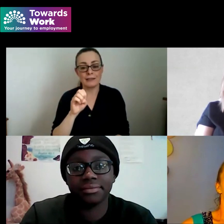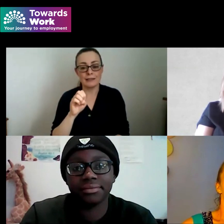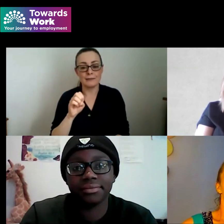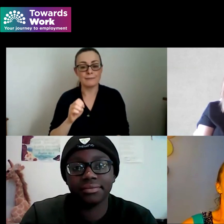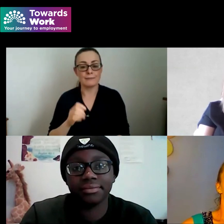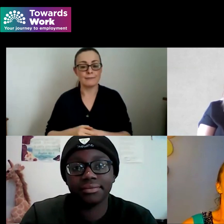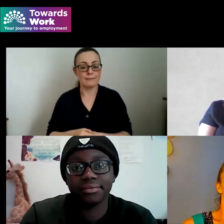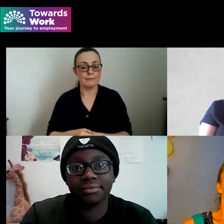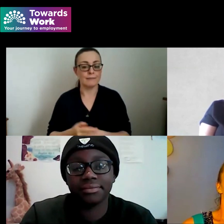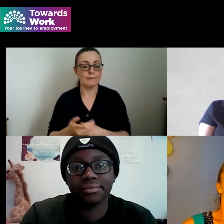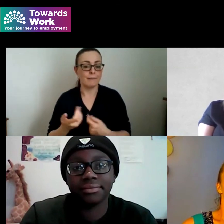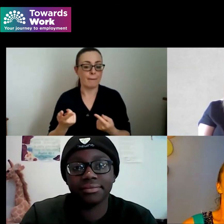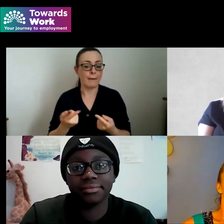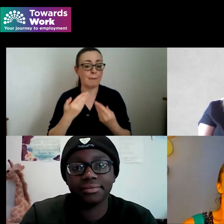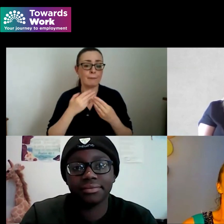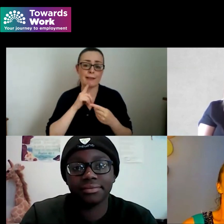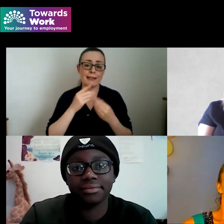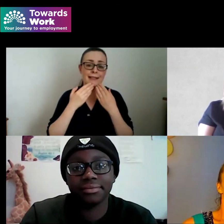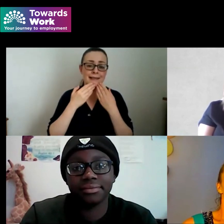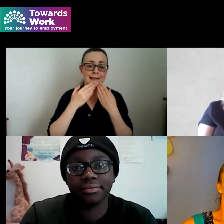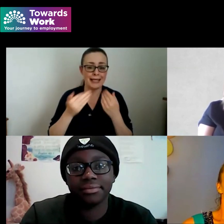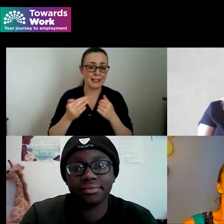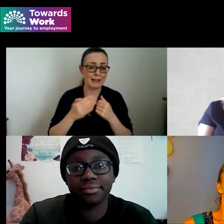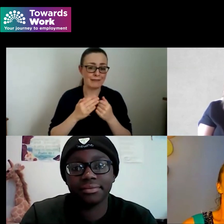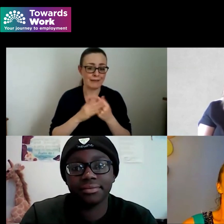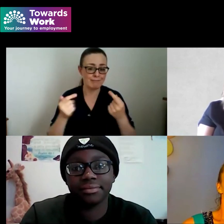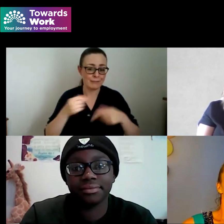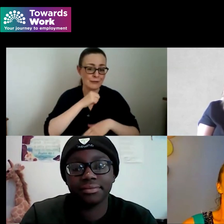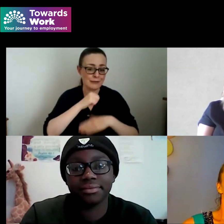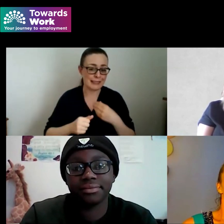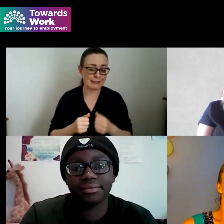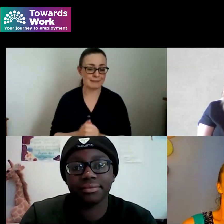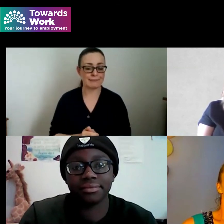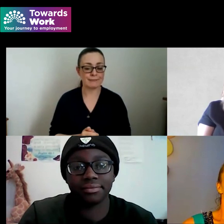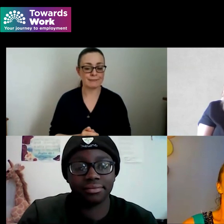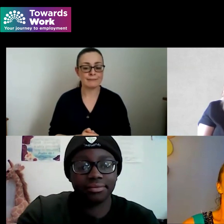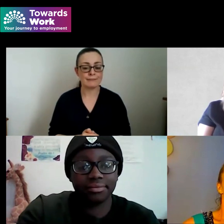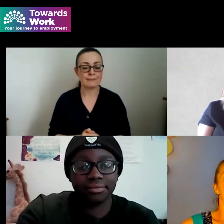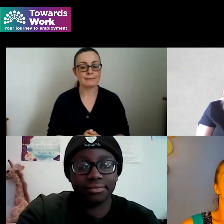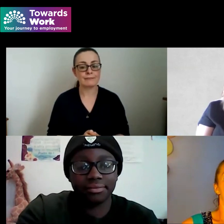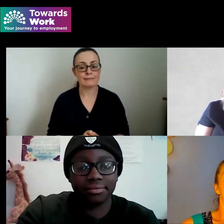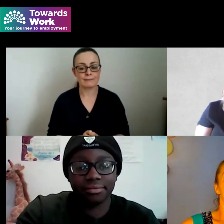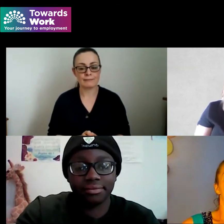but thanks very much for having us and we really appreciate it thank you so much thank you so much